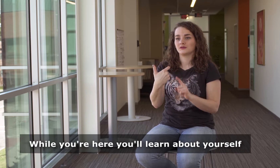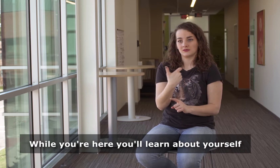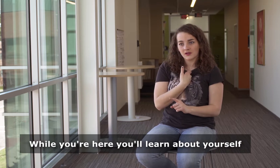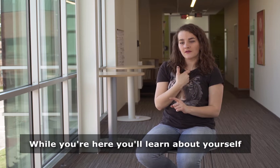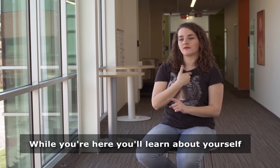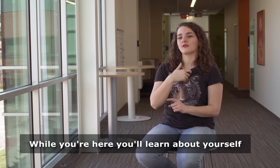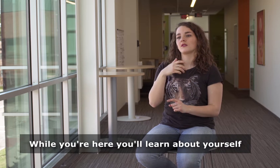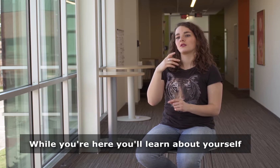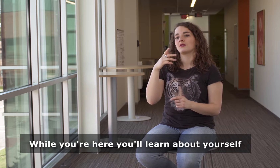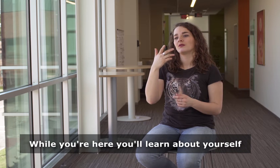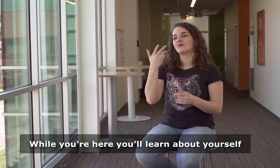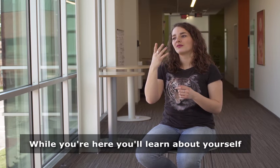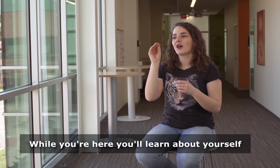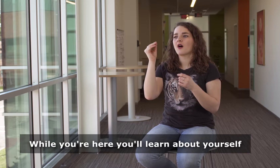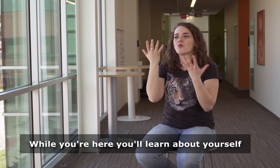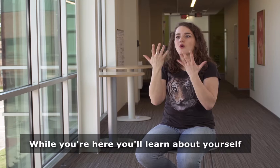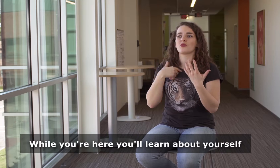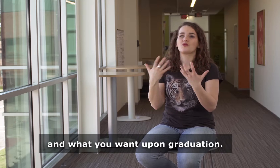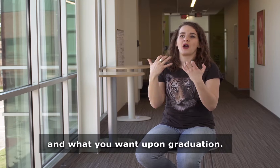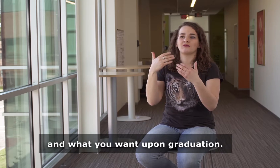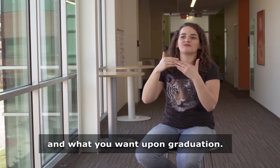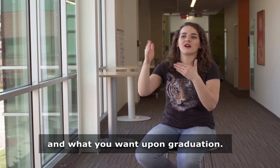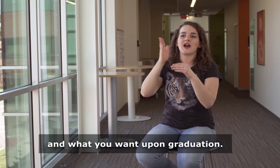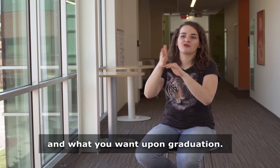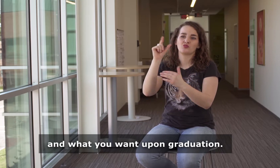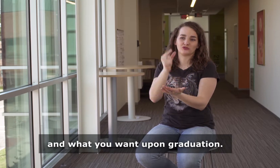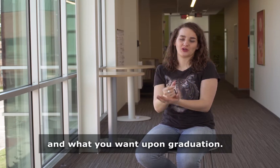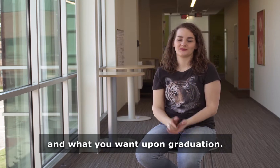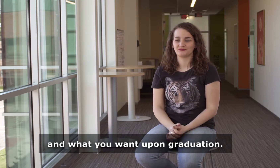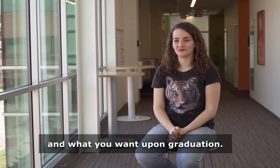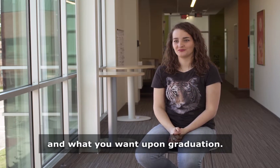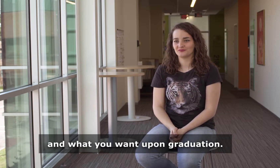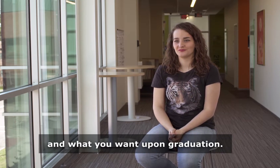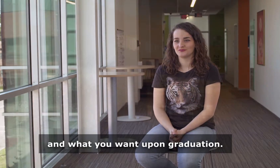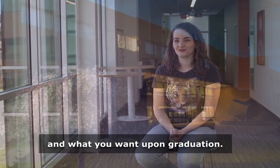While you're here you'll learn about yourself and what you want upon graduation.